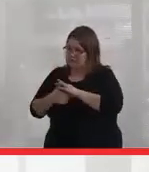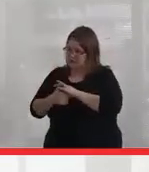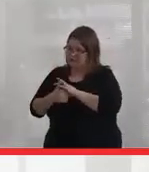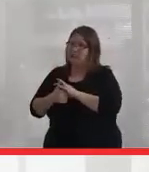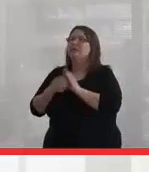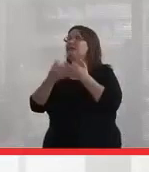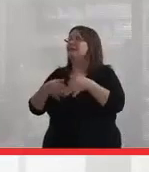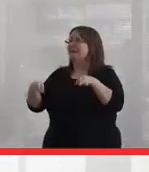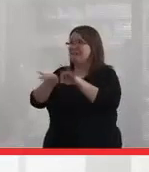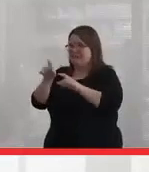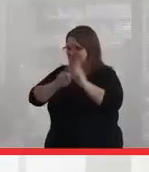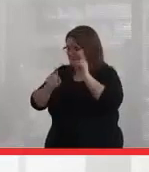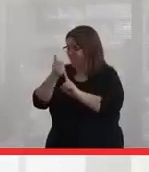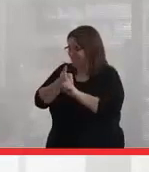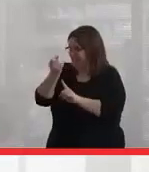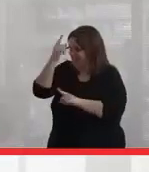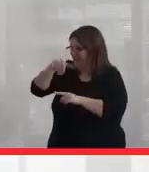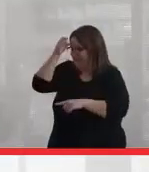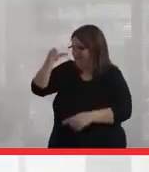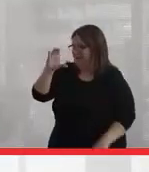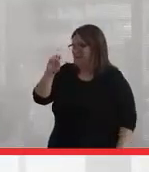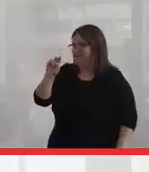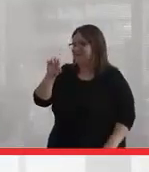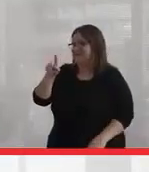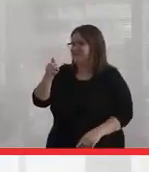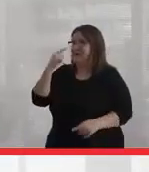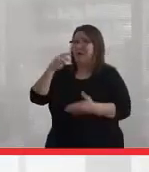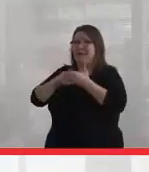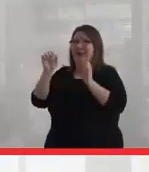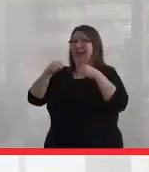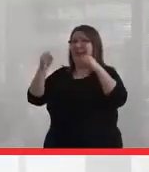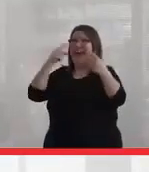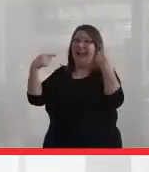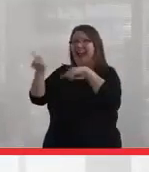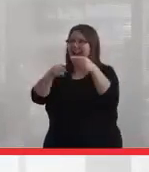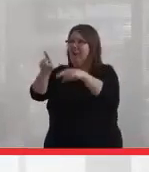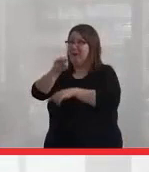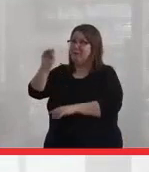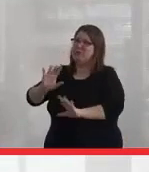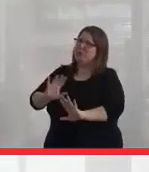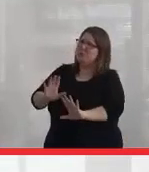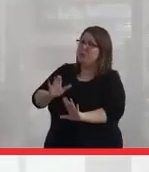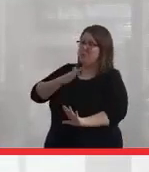to understand consensus, too, though, right? Because consensus doesn't necessarily mean that we all agree. In my understanding of consensus,